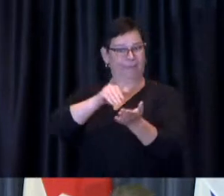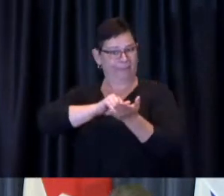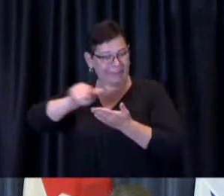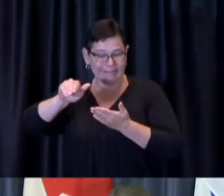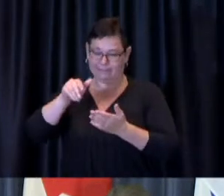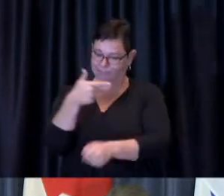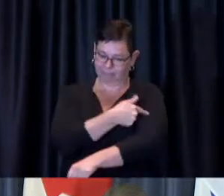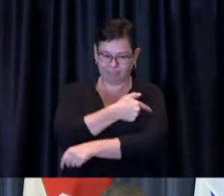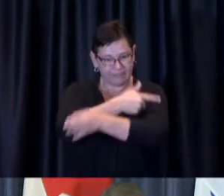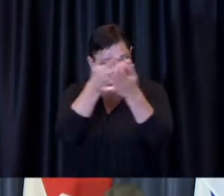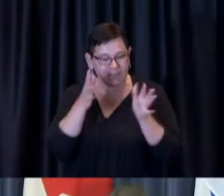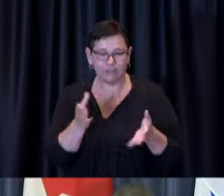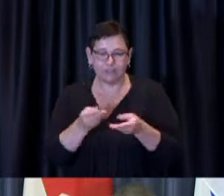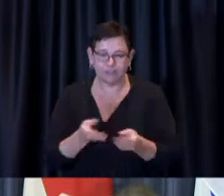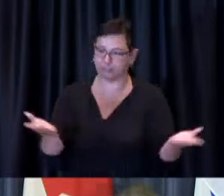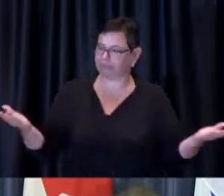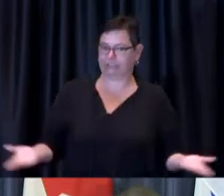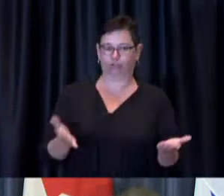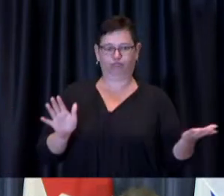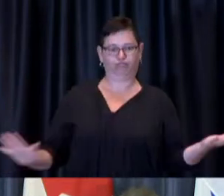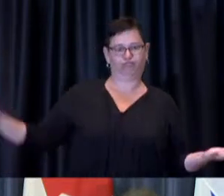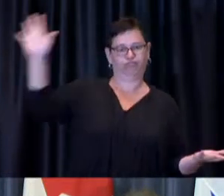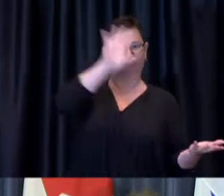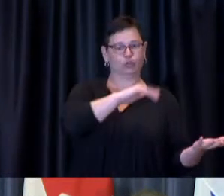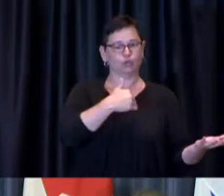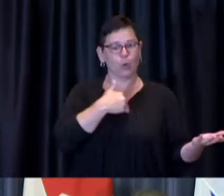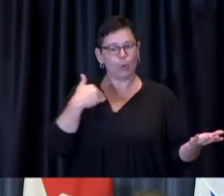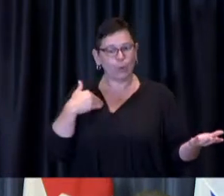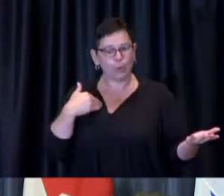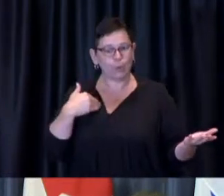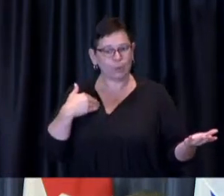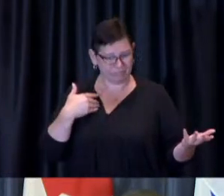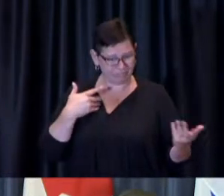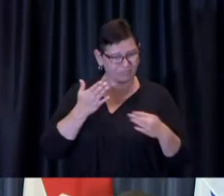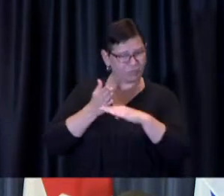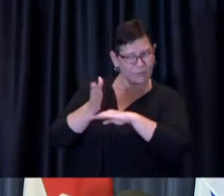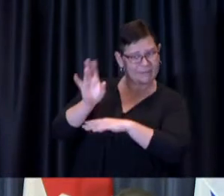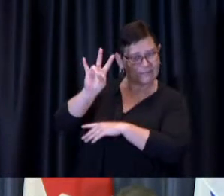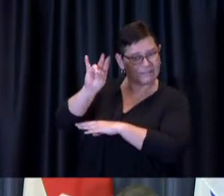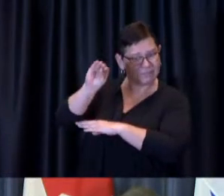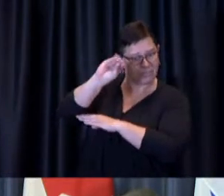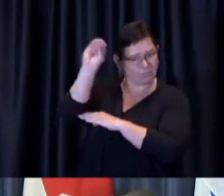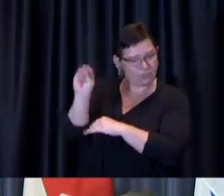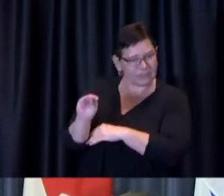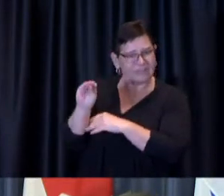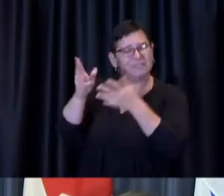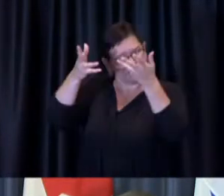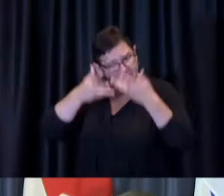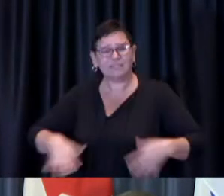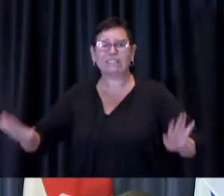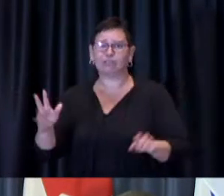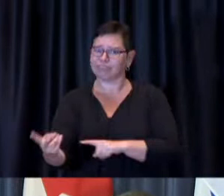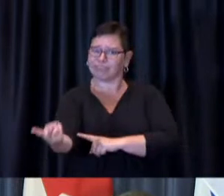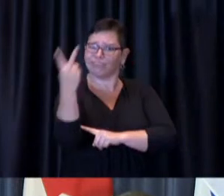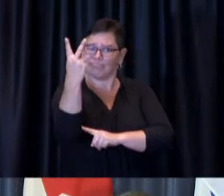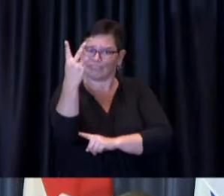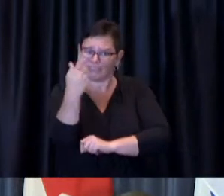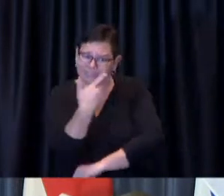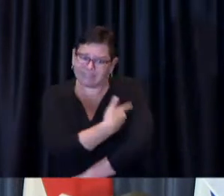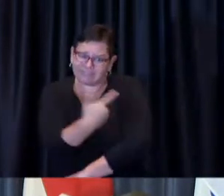I'm proud to announce today that more than 70 percent of adults in Toronto are fully vaccinated Team Toronto is continuing to make real progress.